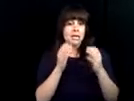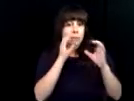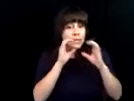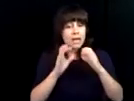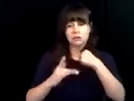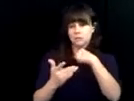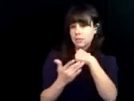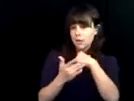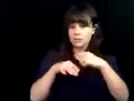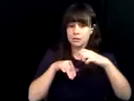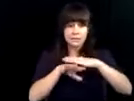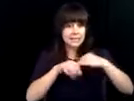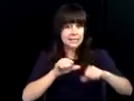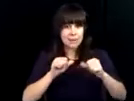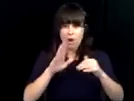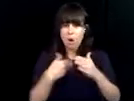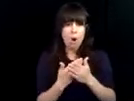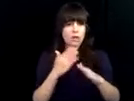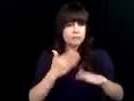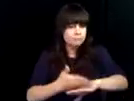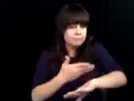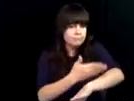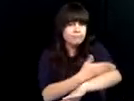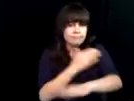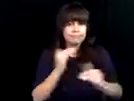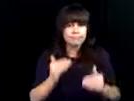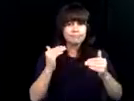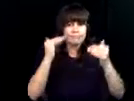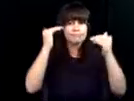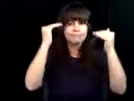Virginians over the last 100 years. Advances in communication,